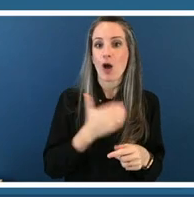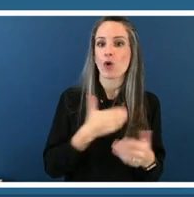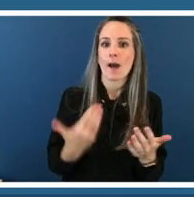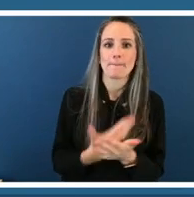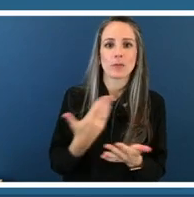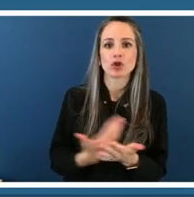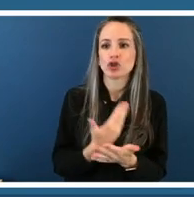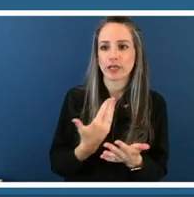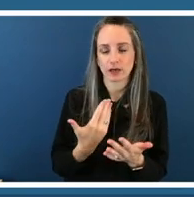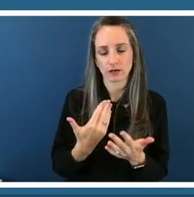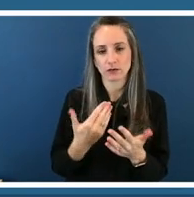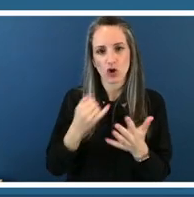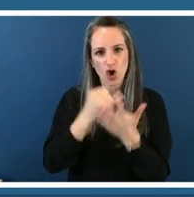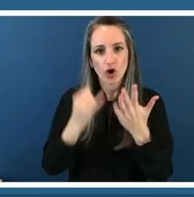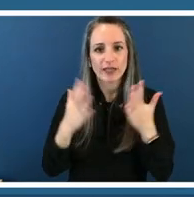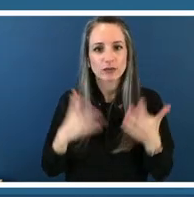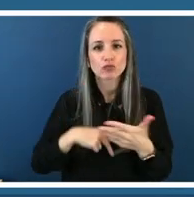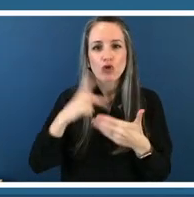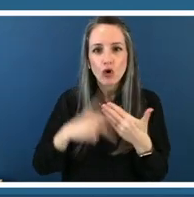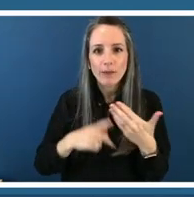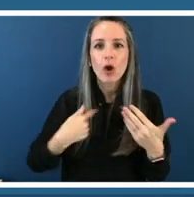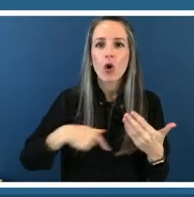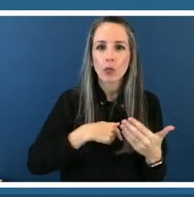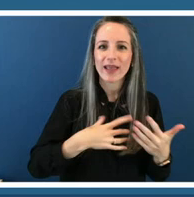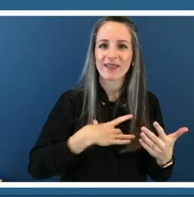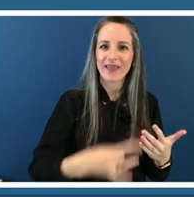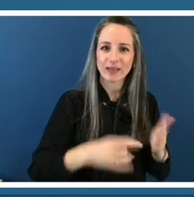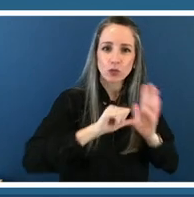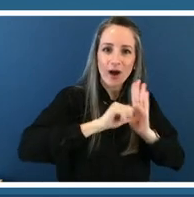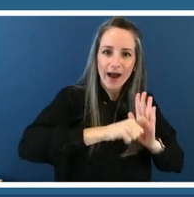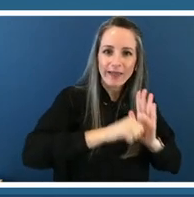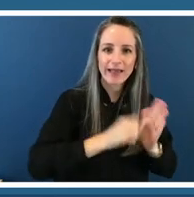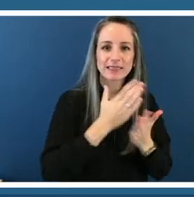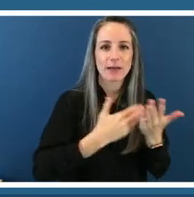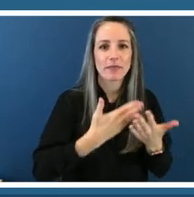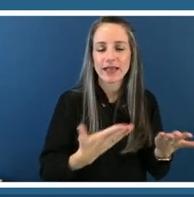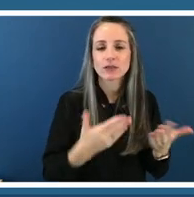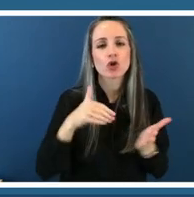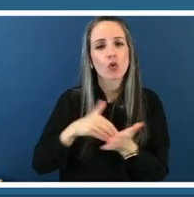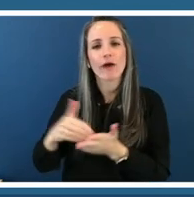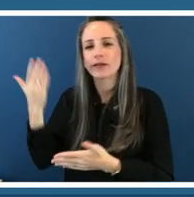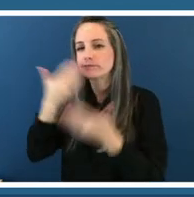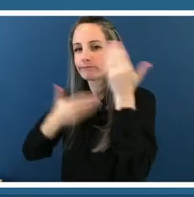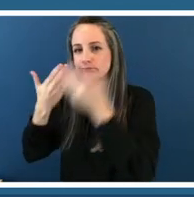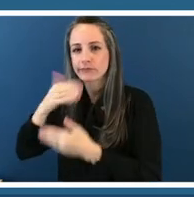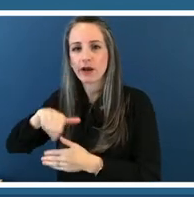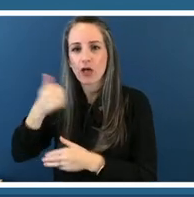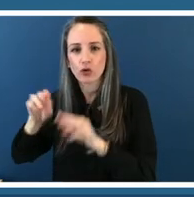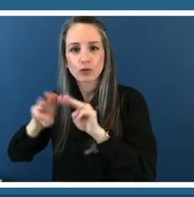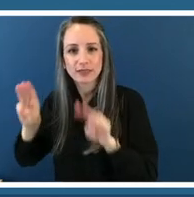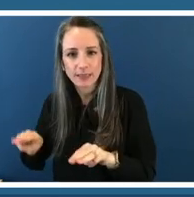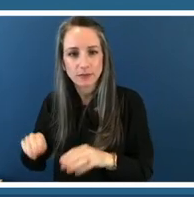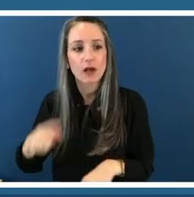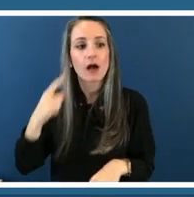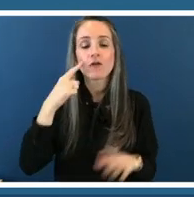types of things that you don't typically see at a museum so one of our programs was called 50